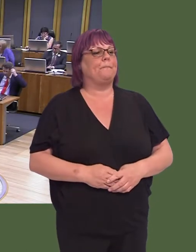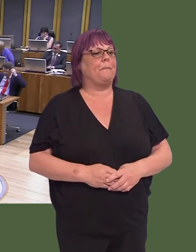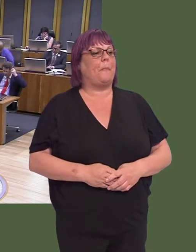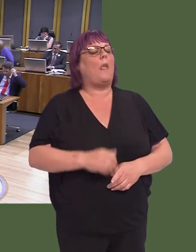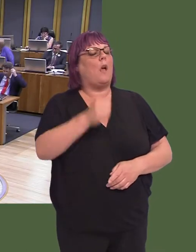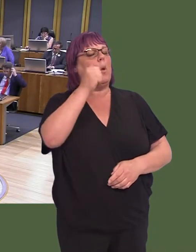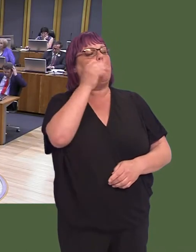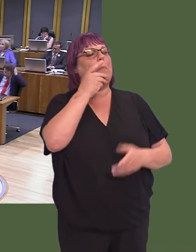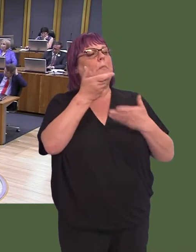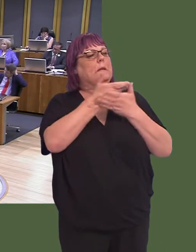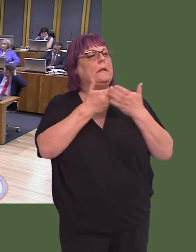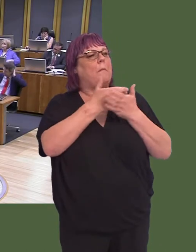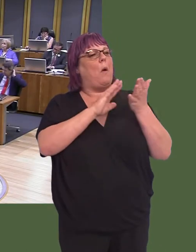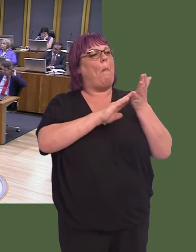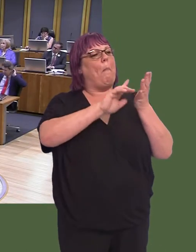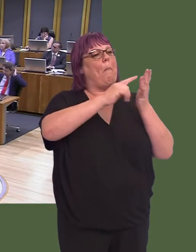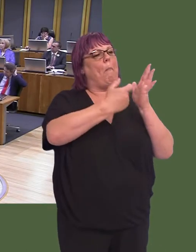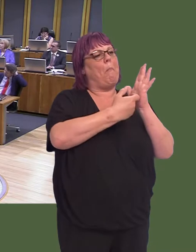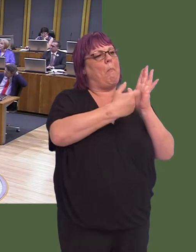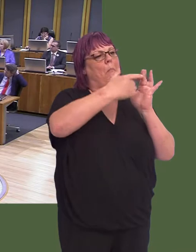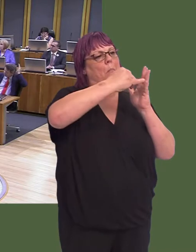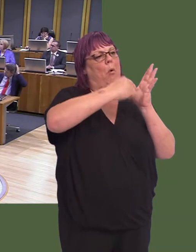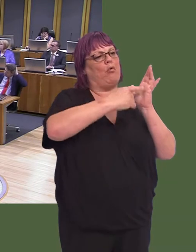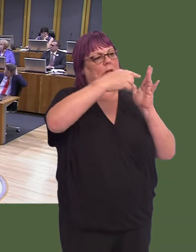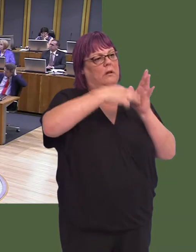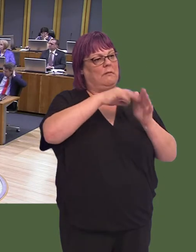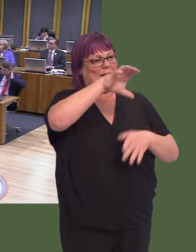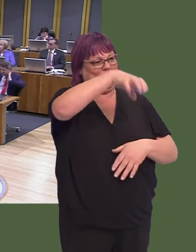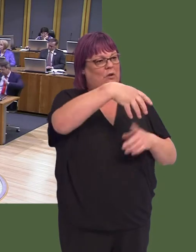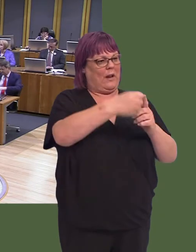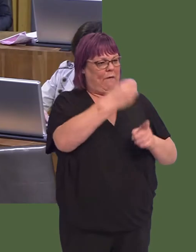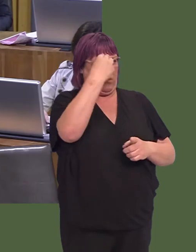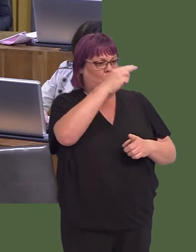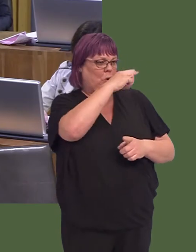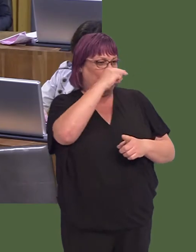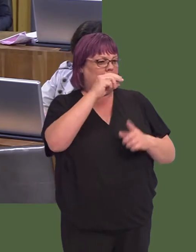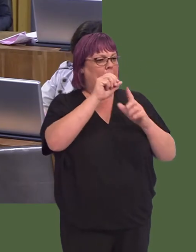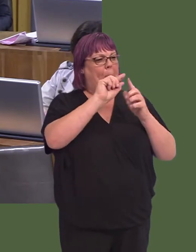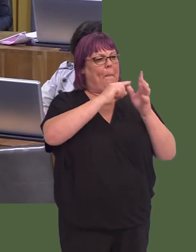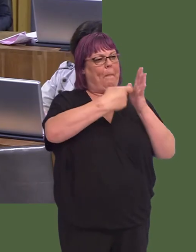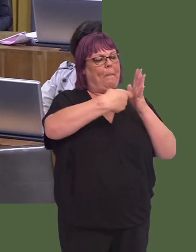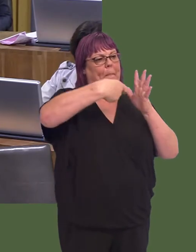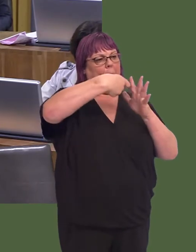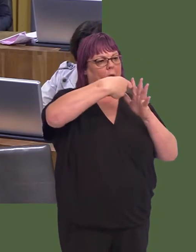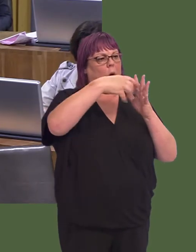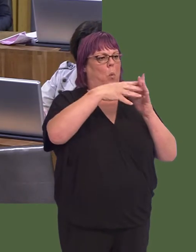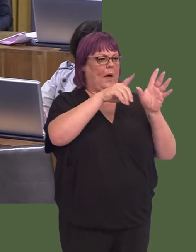Carwyn Jones AM: I know the ideaóthe idea has been around for some time for a station at Morriston, effectively: Swansea parkway, as I understand it.